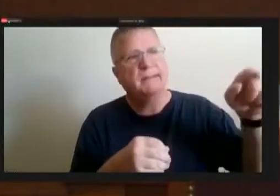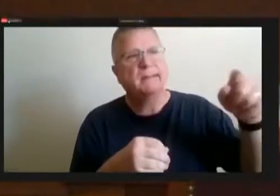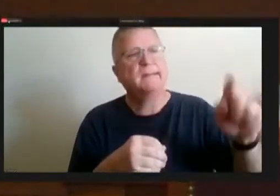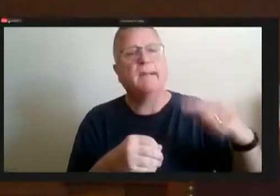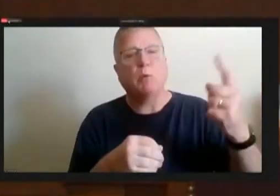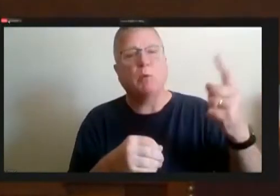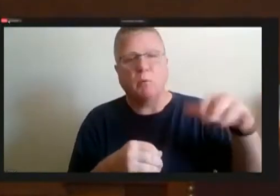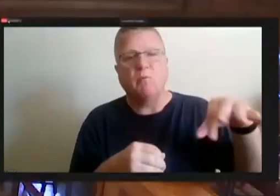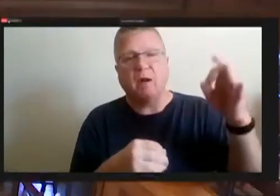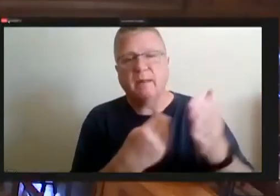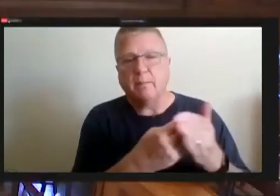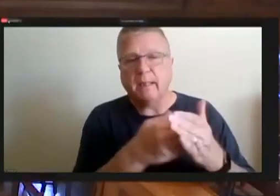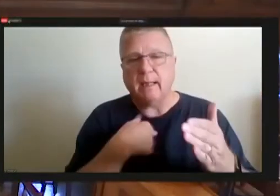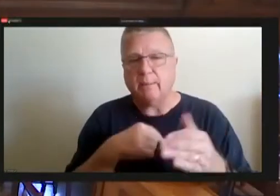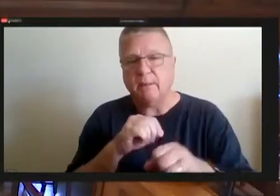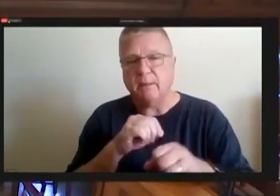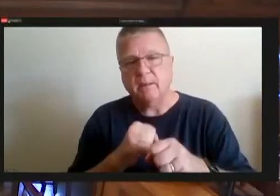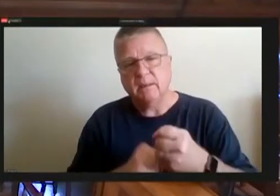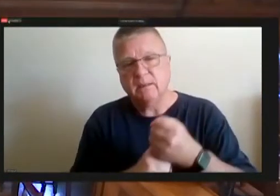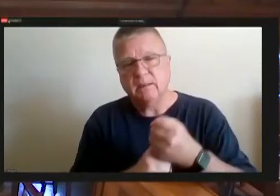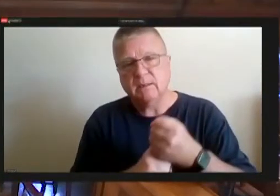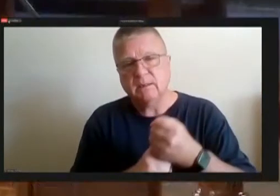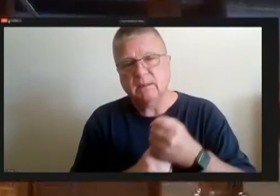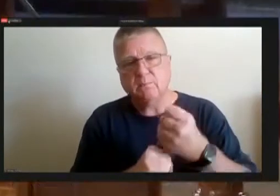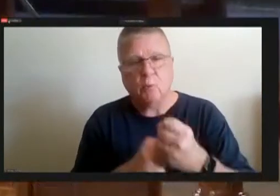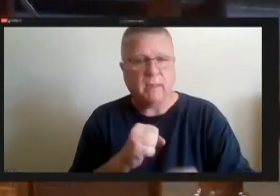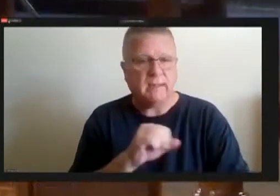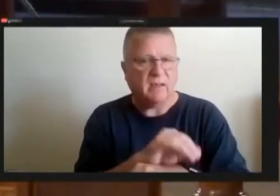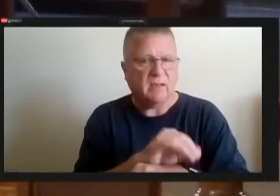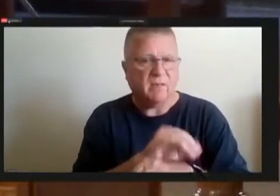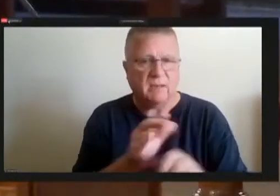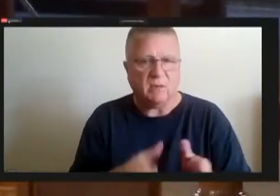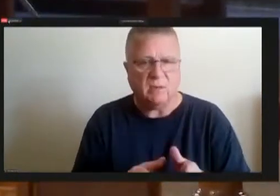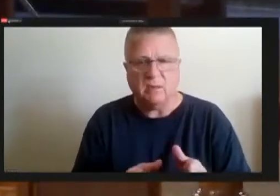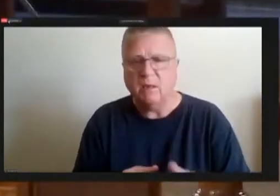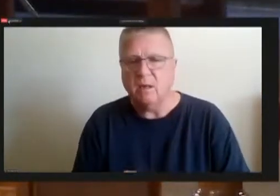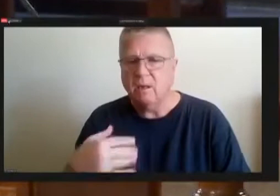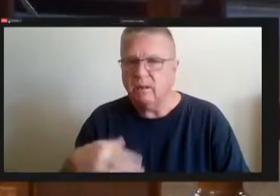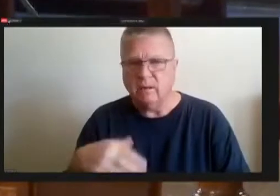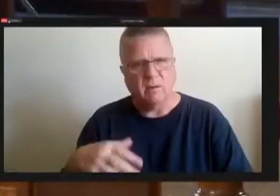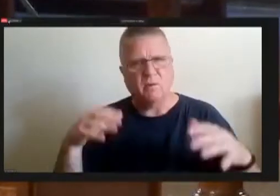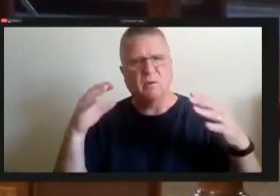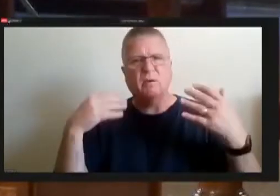Thank you, Deveney extraordinary reaction to the silver paint and the typo that's in